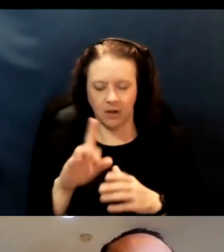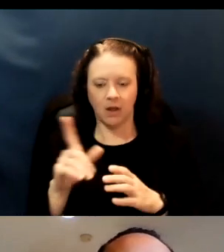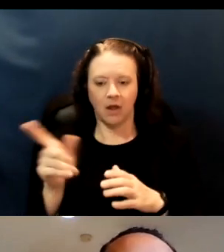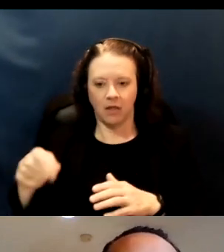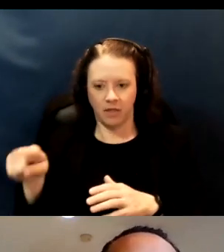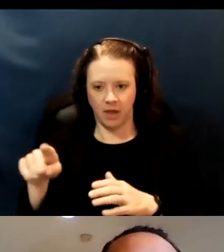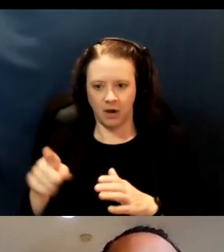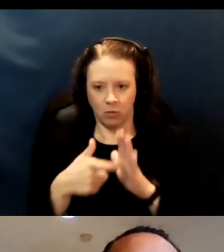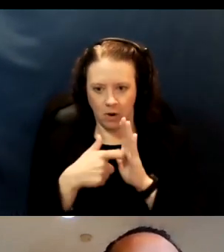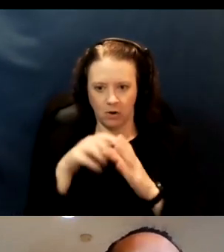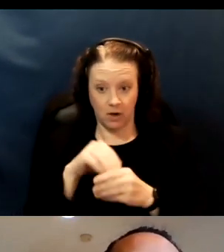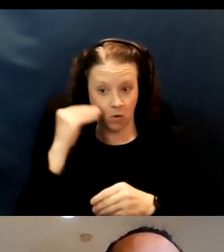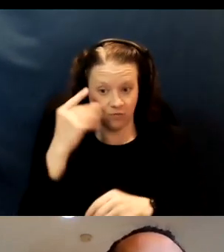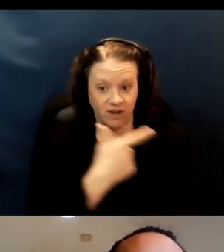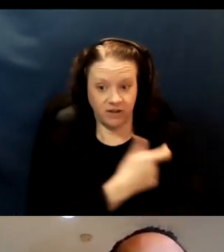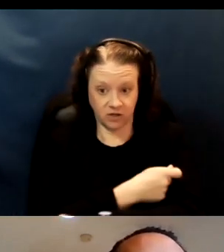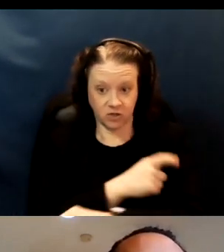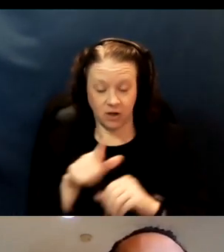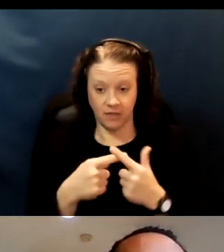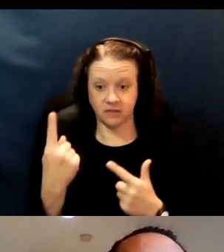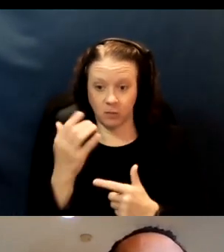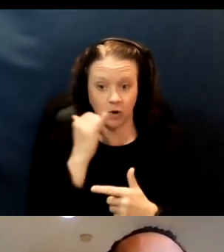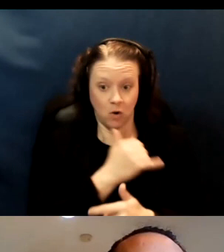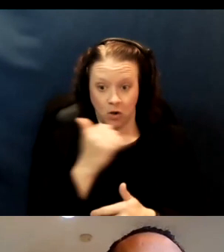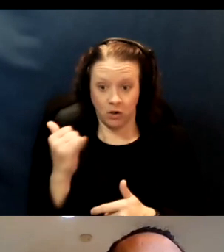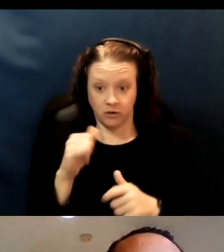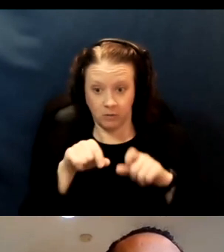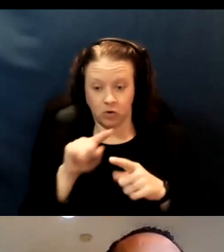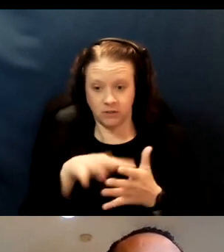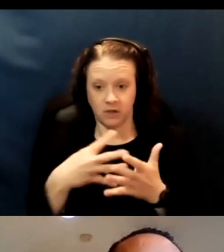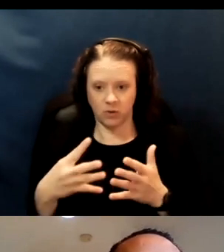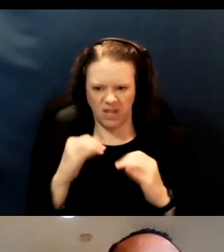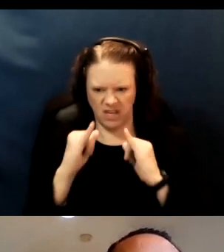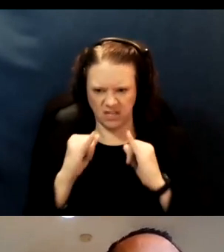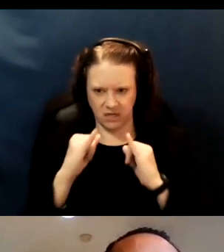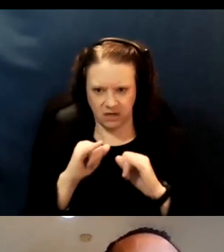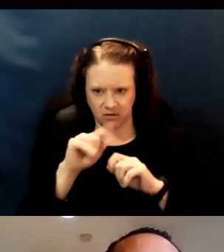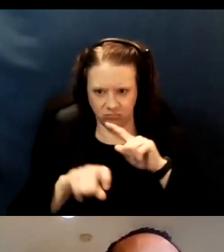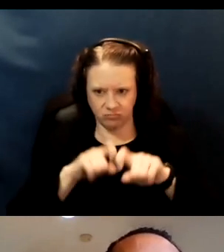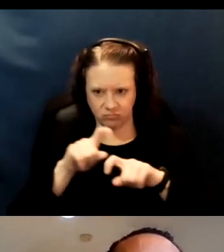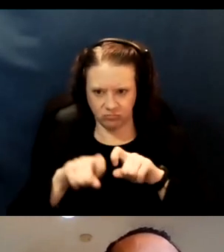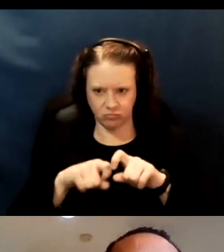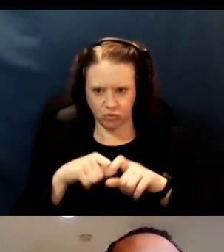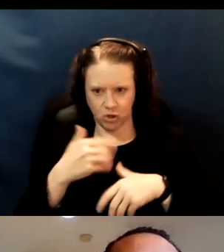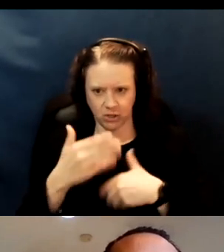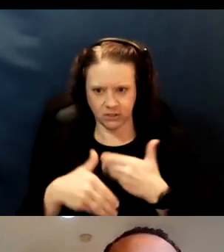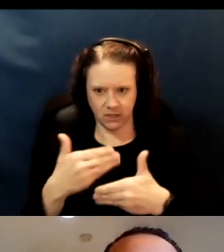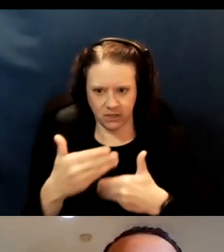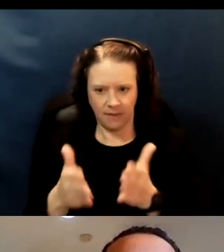Then they receive a phone call during the scheduling and intake process, where the questions are asked again.